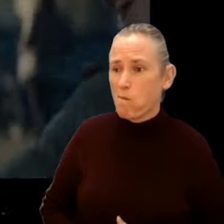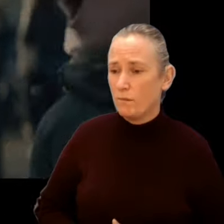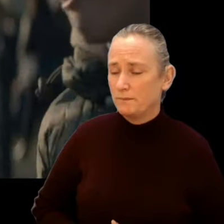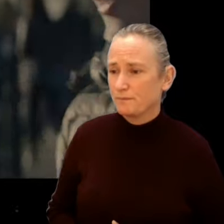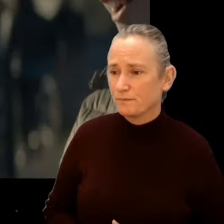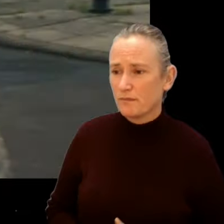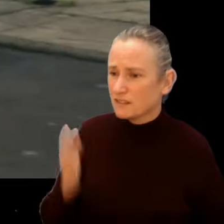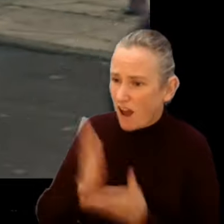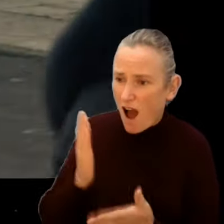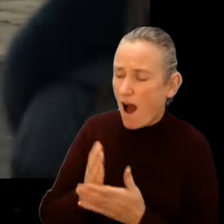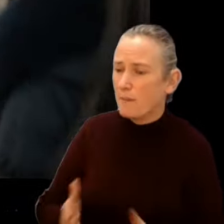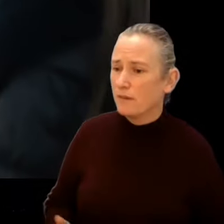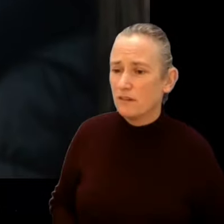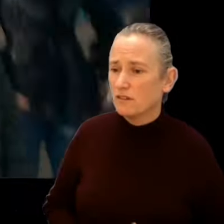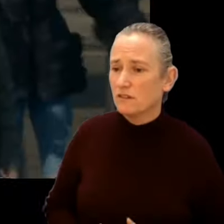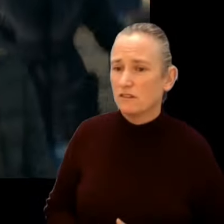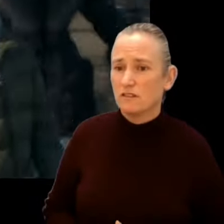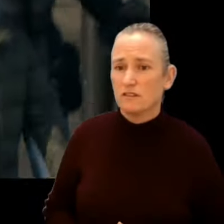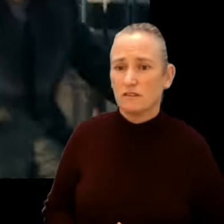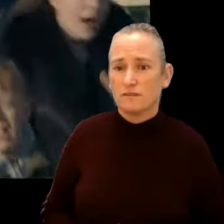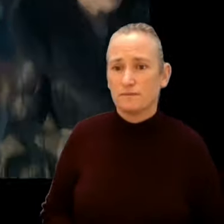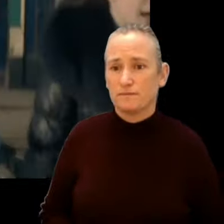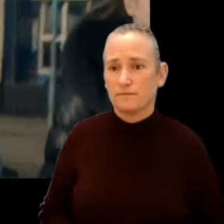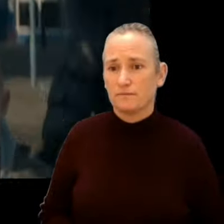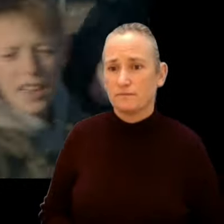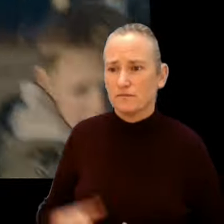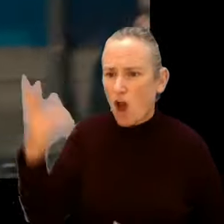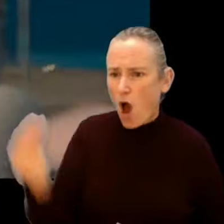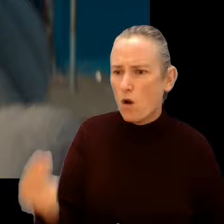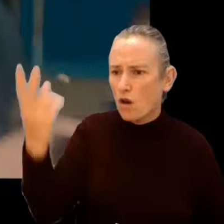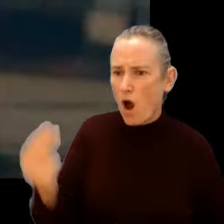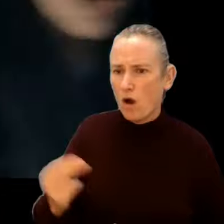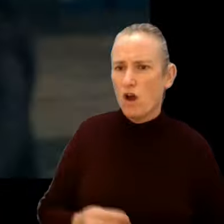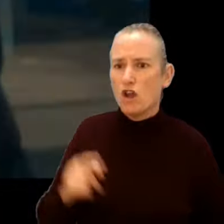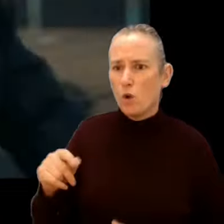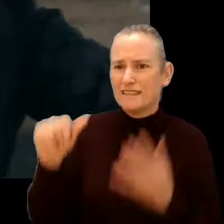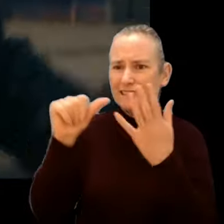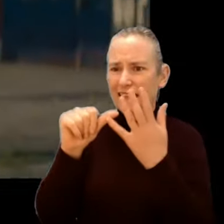[Shouting] Put them down! Ey, you're in big trouble now